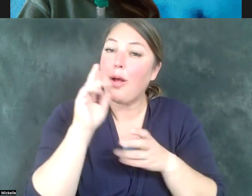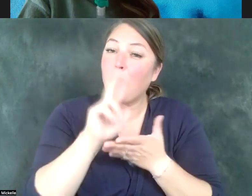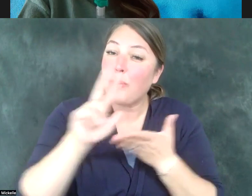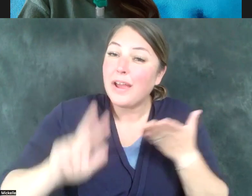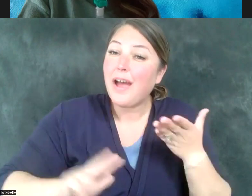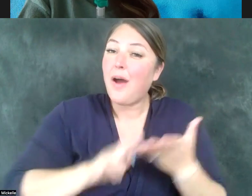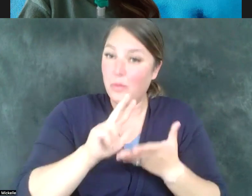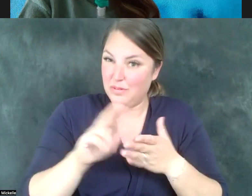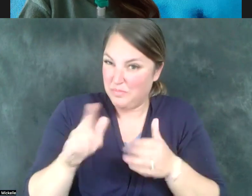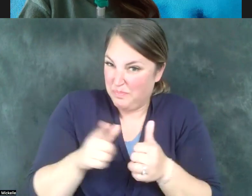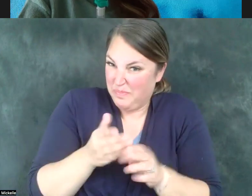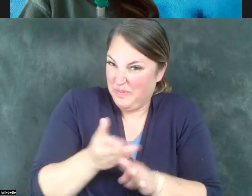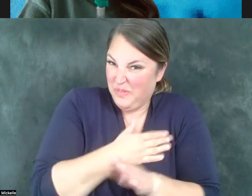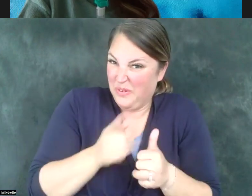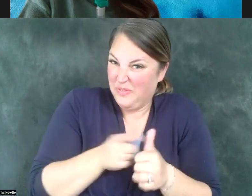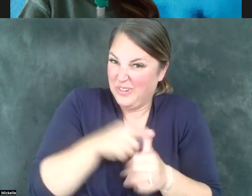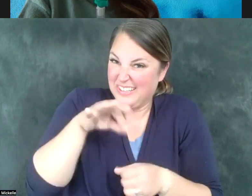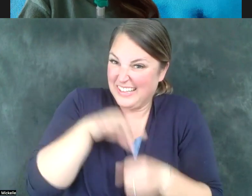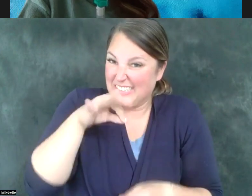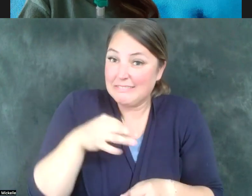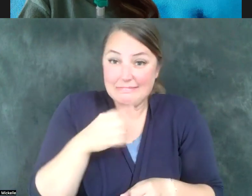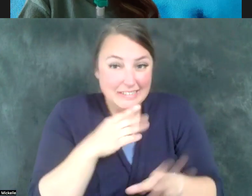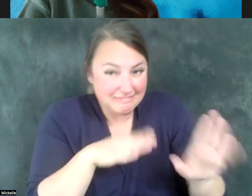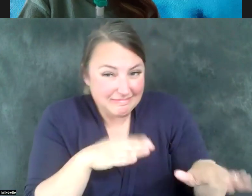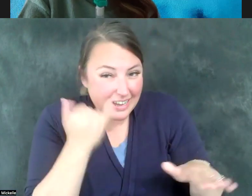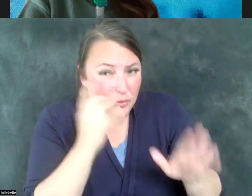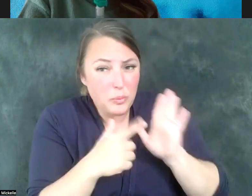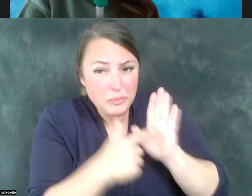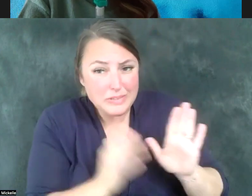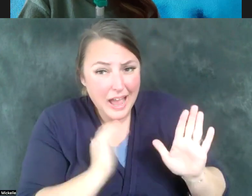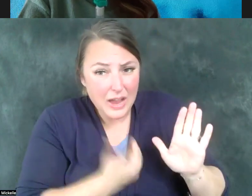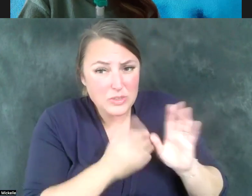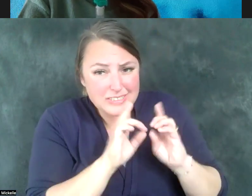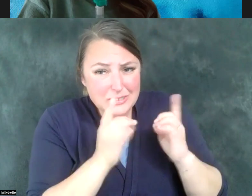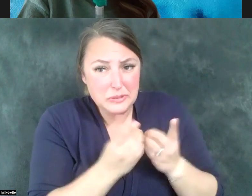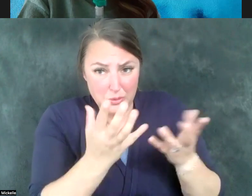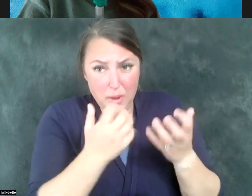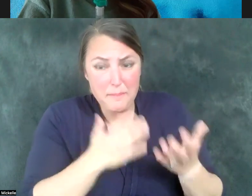she said, if you're going to work and represent our district, and you want my support, you're going to need to be